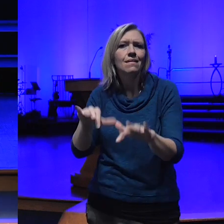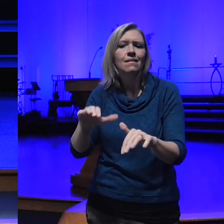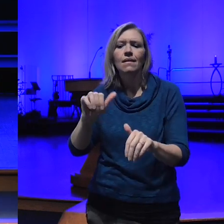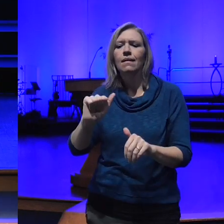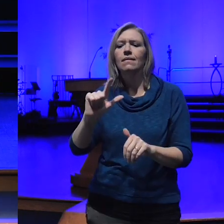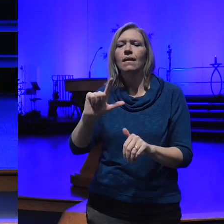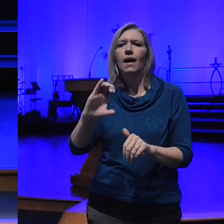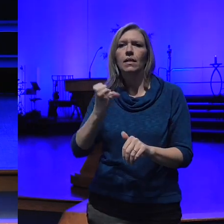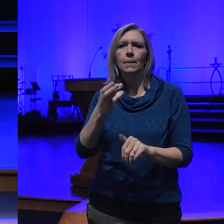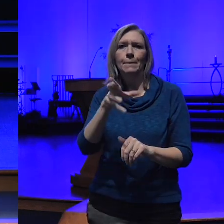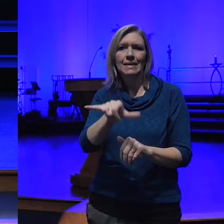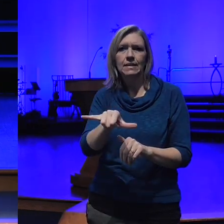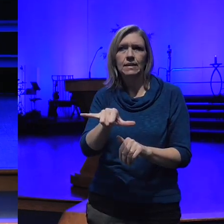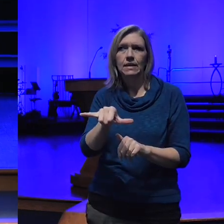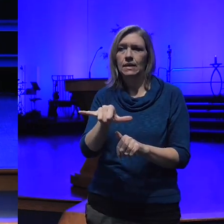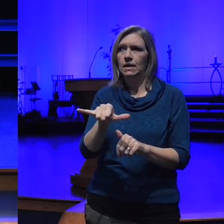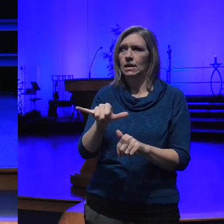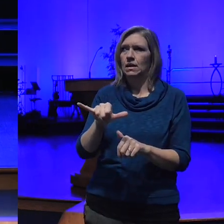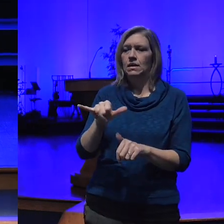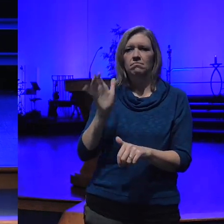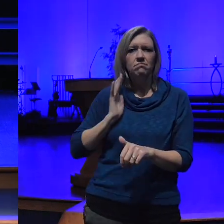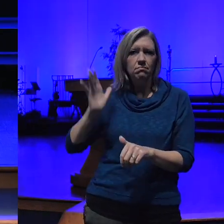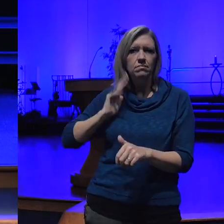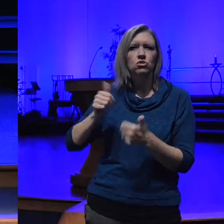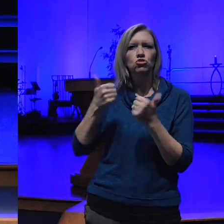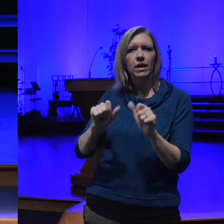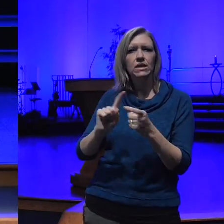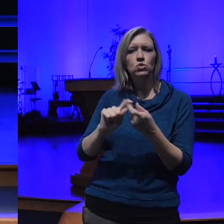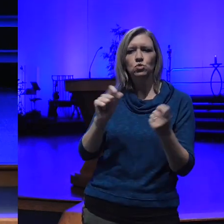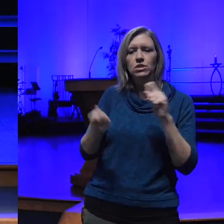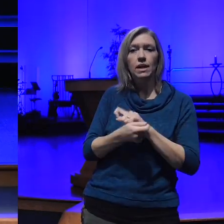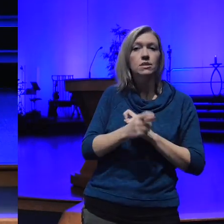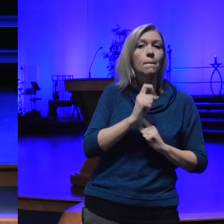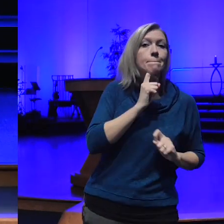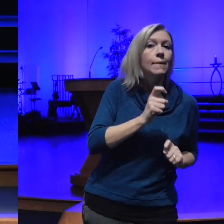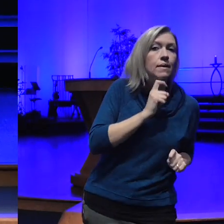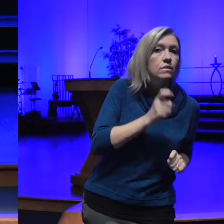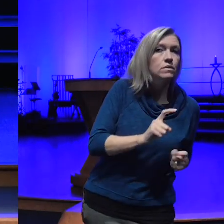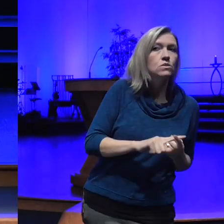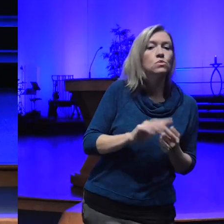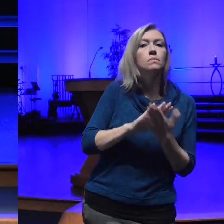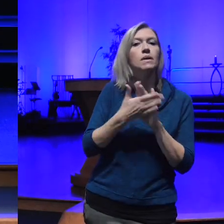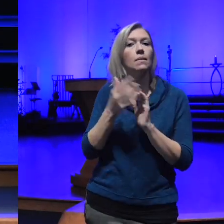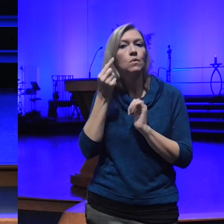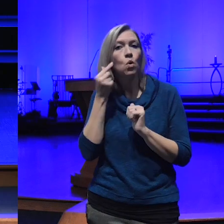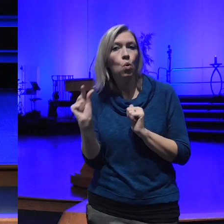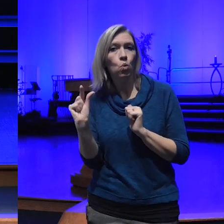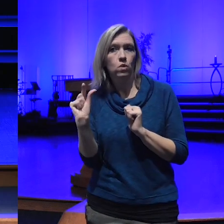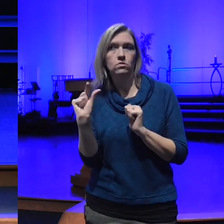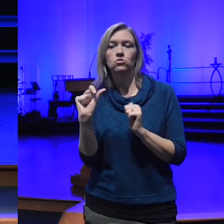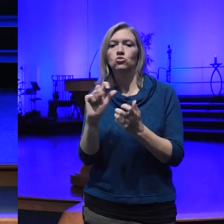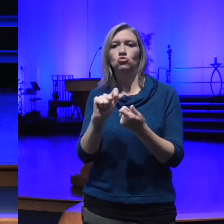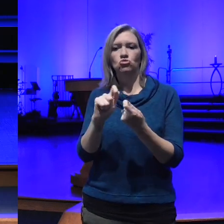is they were wanting to change metal to Gold to transform something from one substance to another